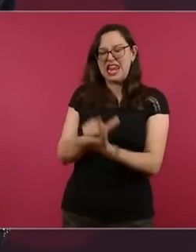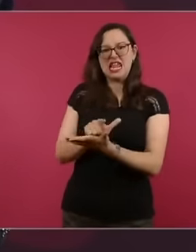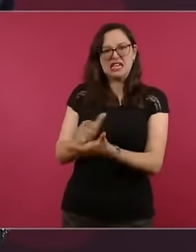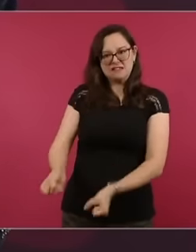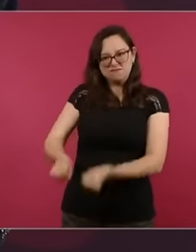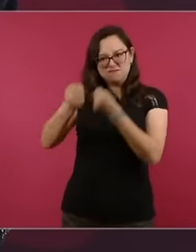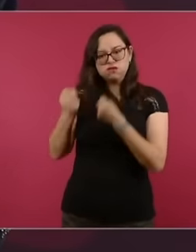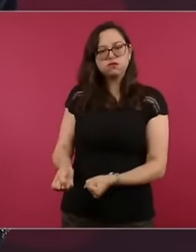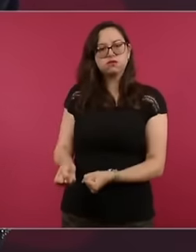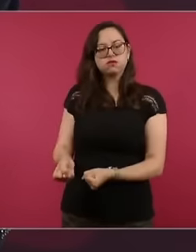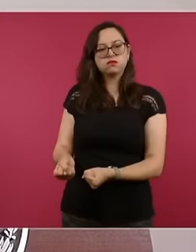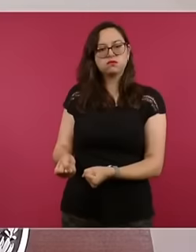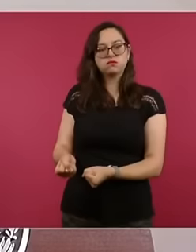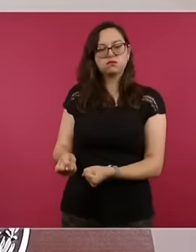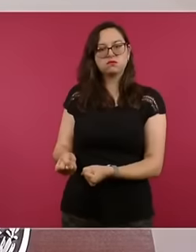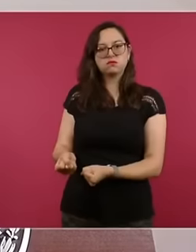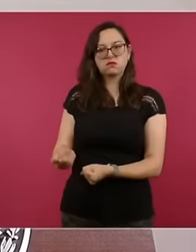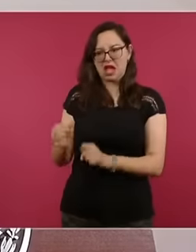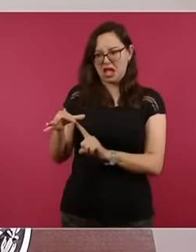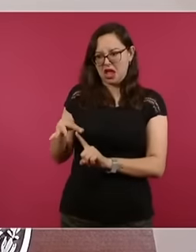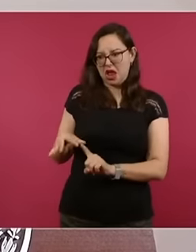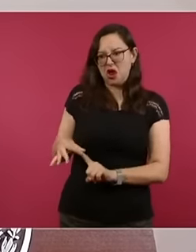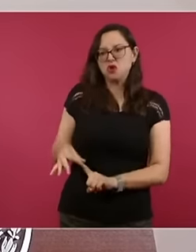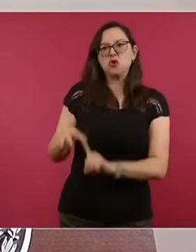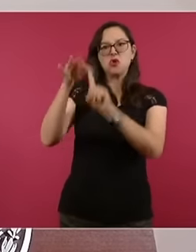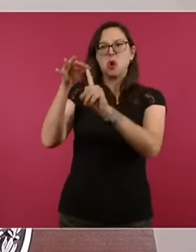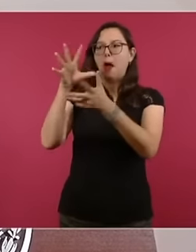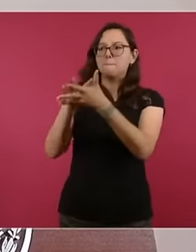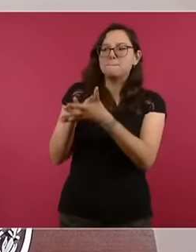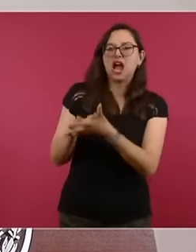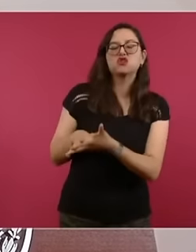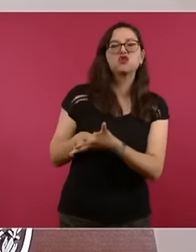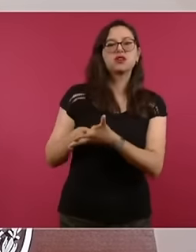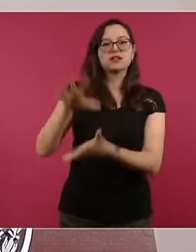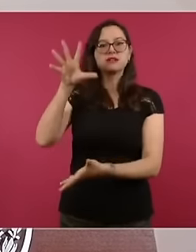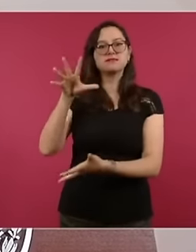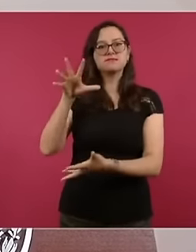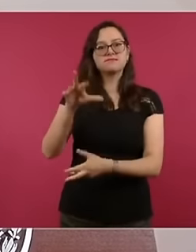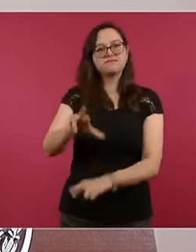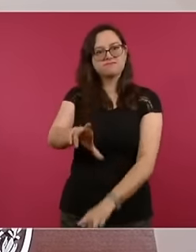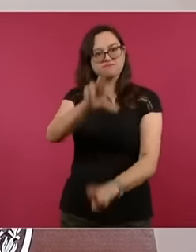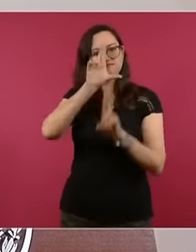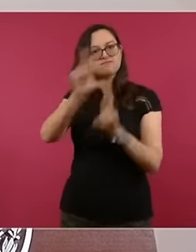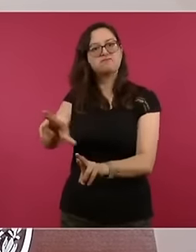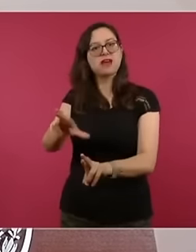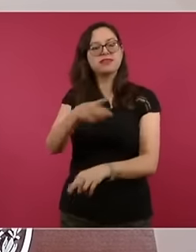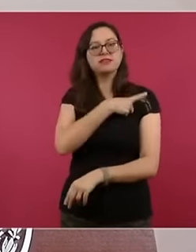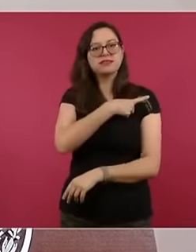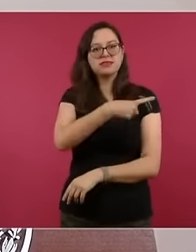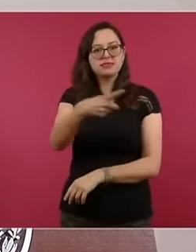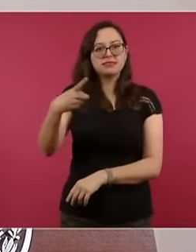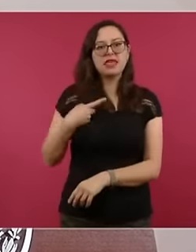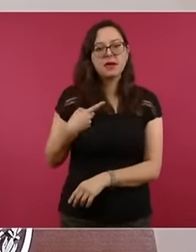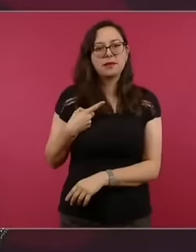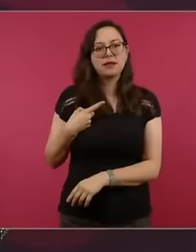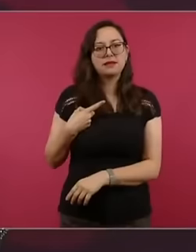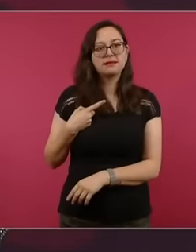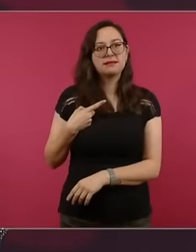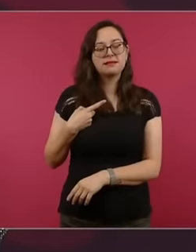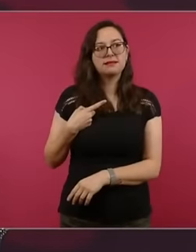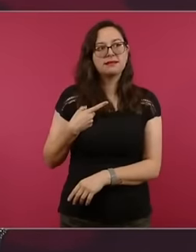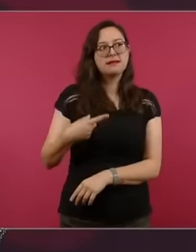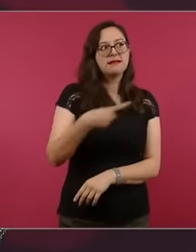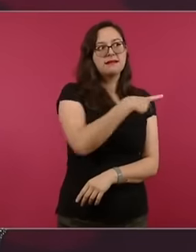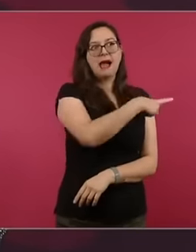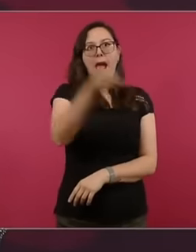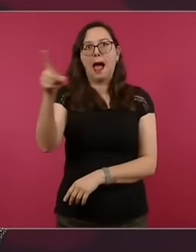government elected by the people has to be respected they have to learn to respect us it is not